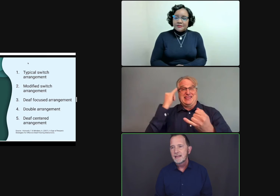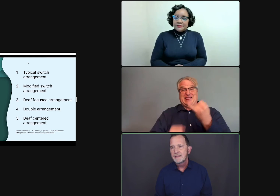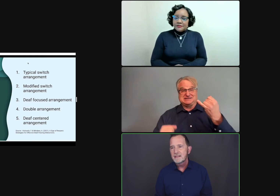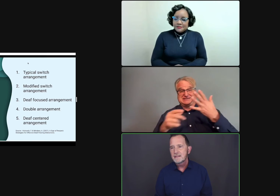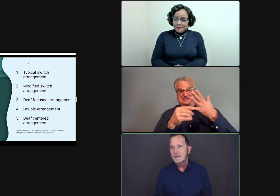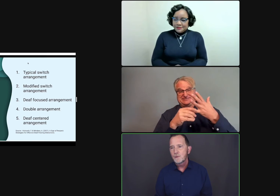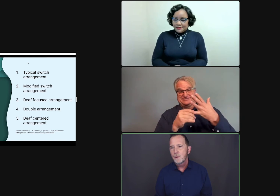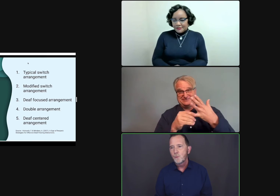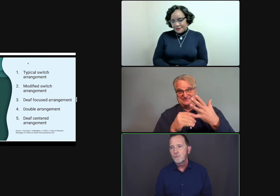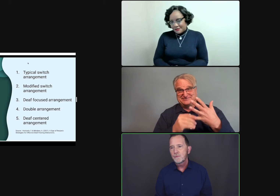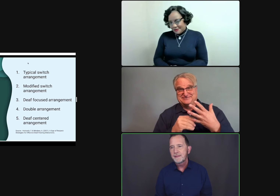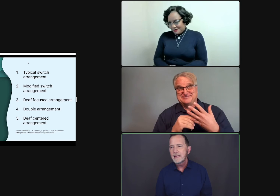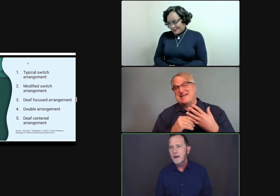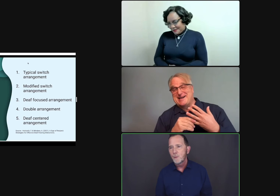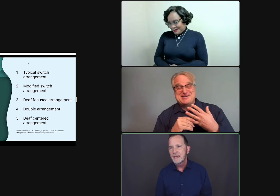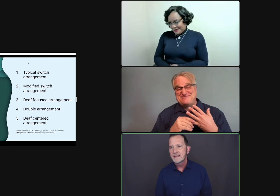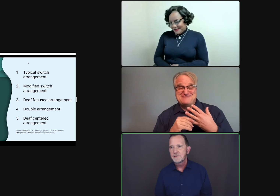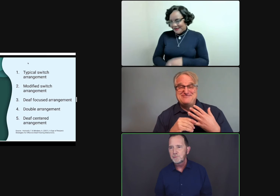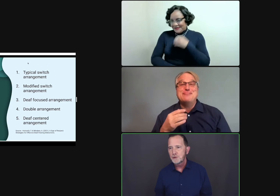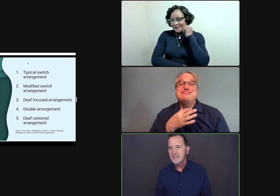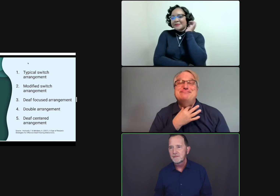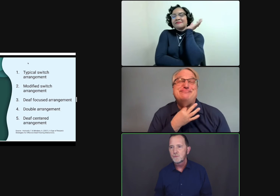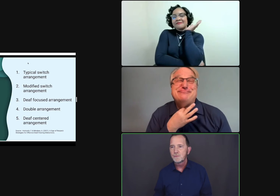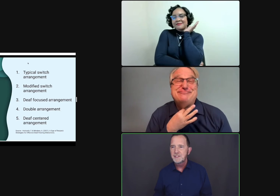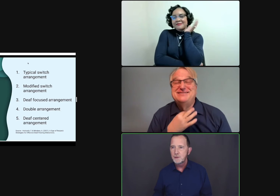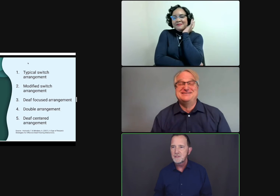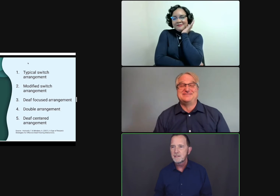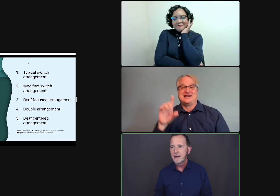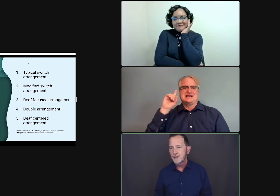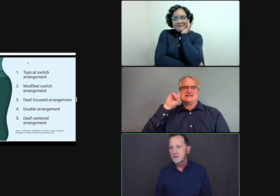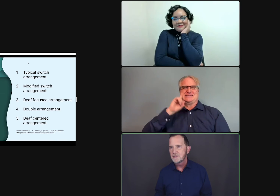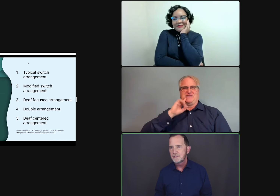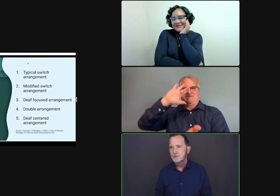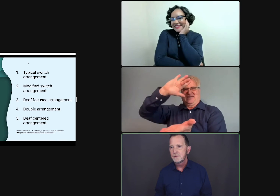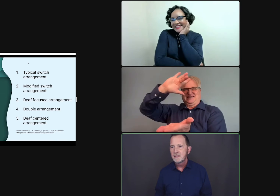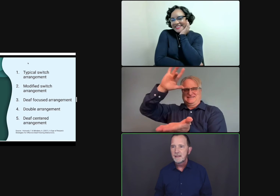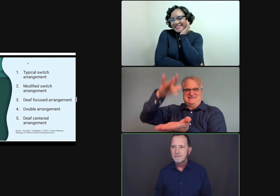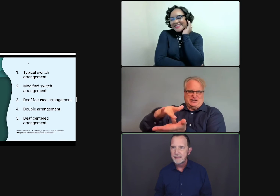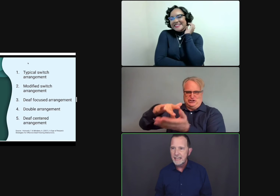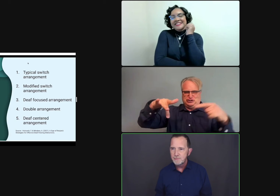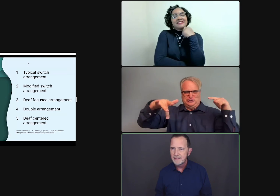Again, this is-- we're thinking about ways that interpreters can reduce the barriers to engagement